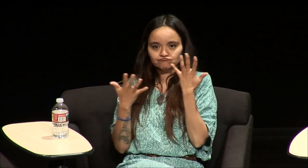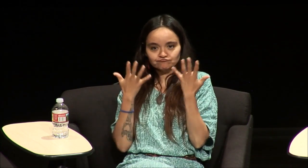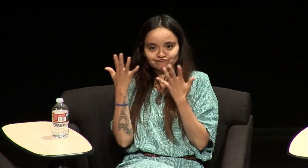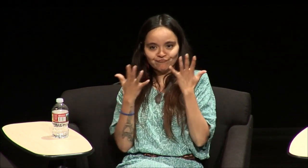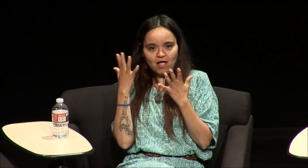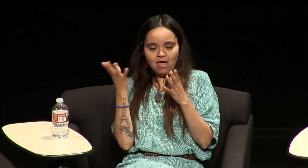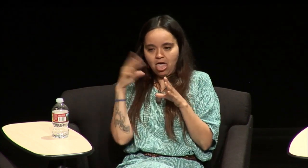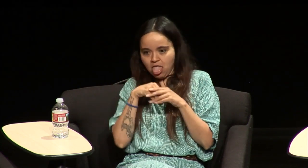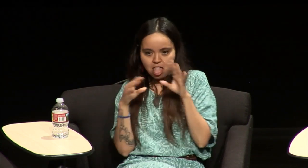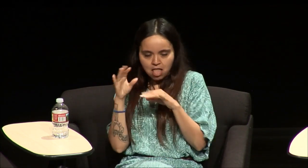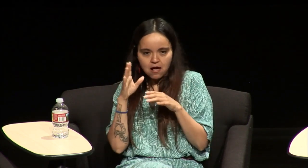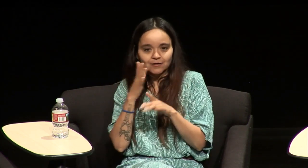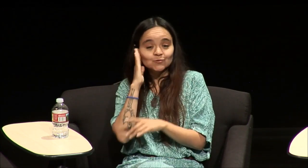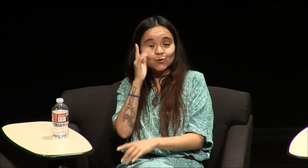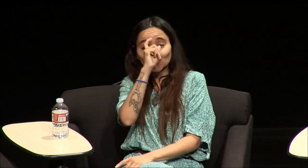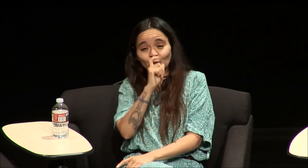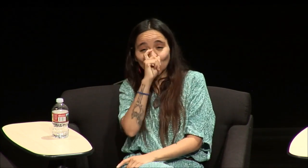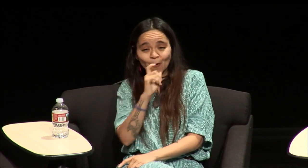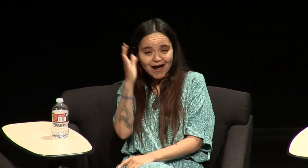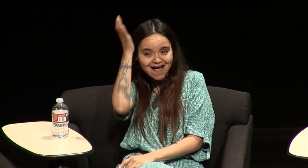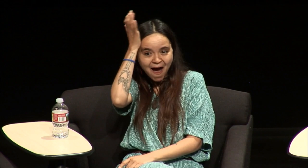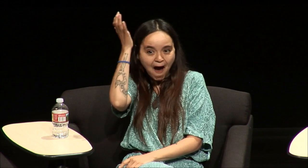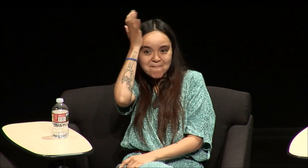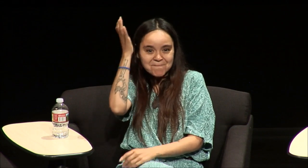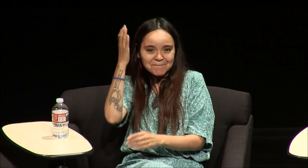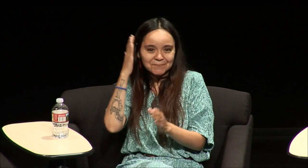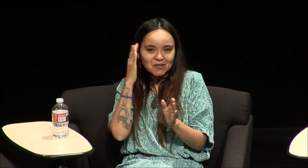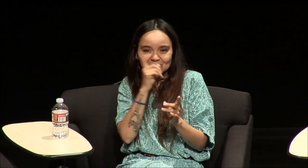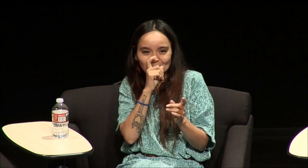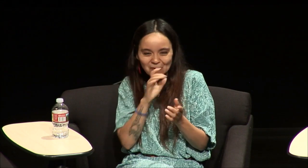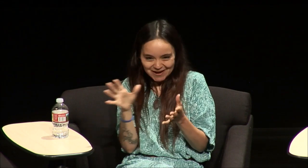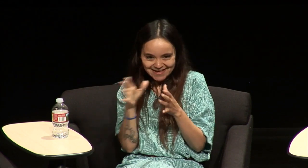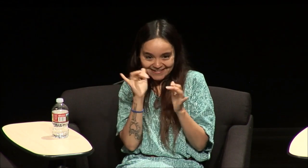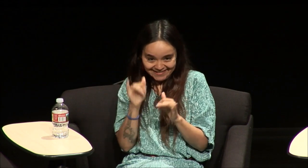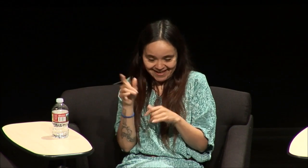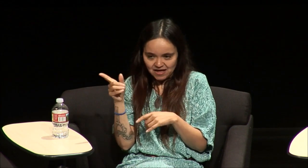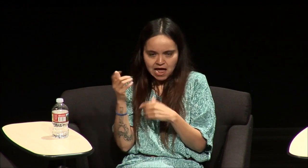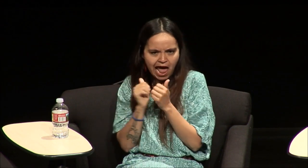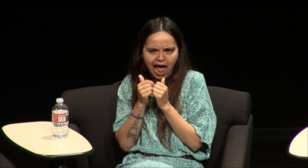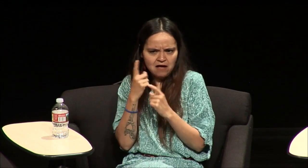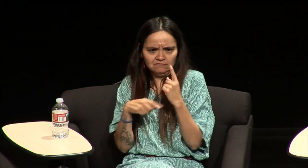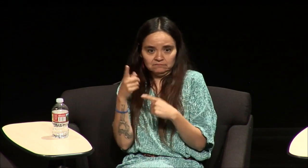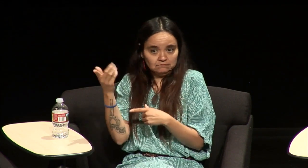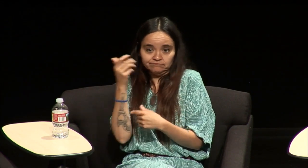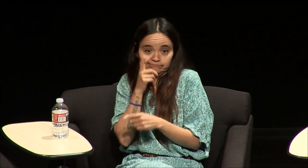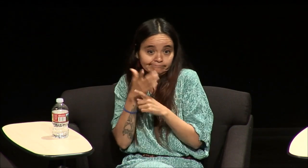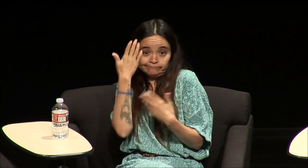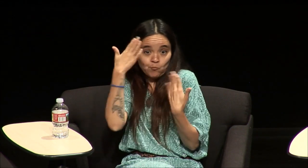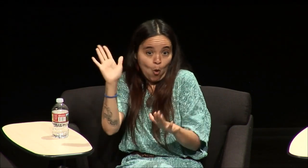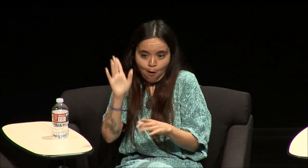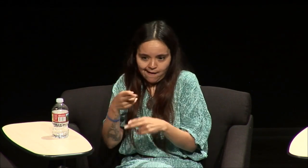another thing like like I said before that we used to gesture I don't know if you guys know Cabbage Patch dolls you guys familiar with them we didn't know